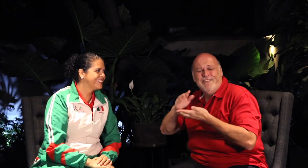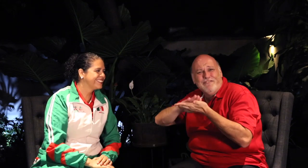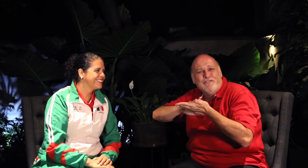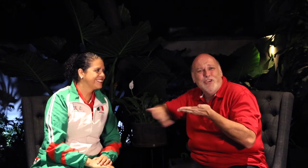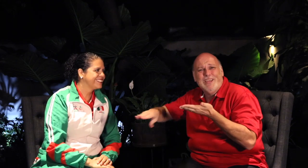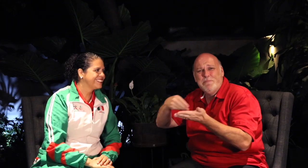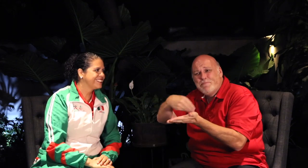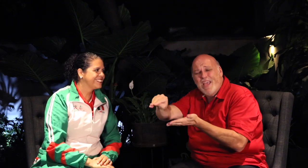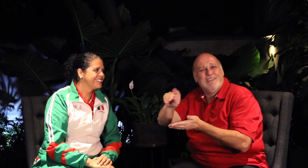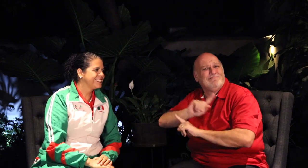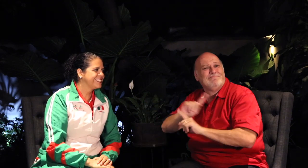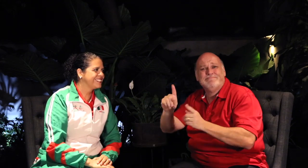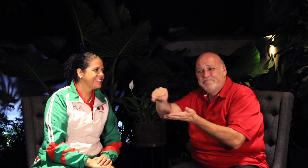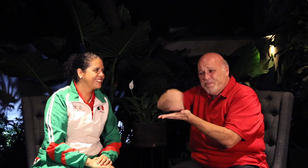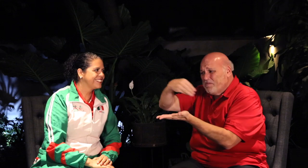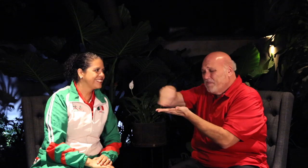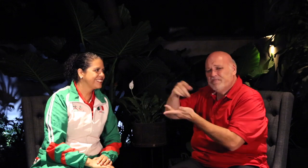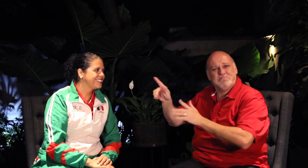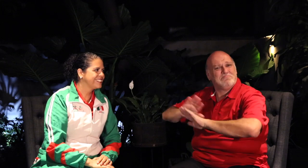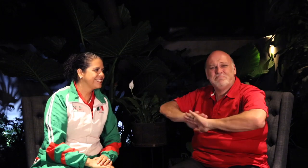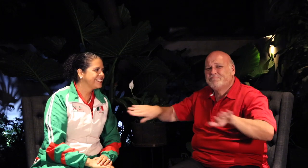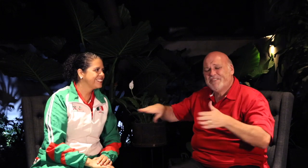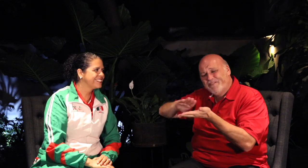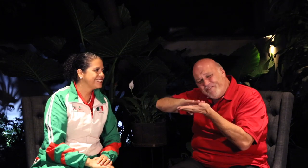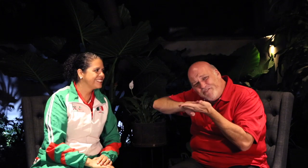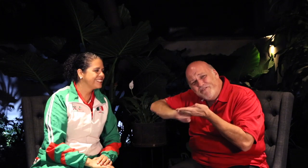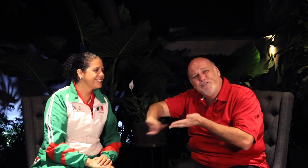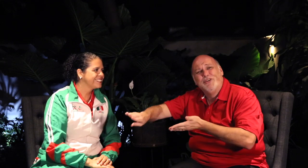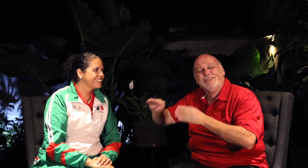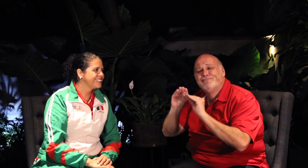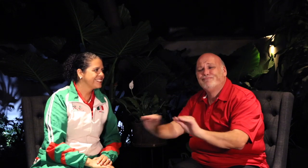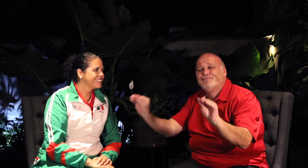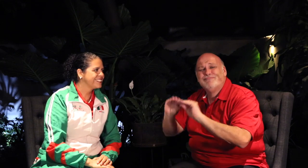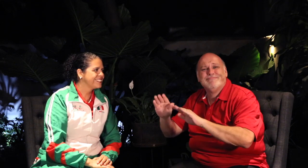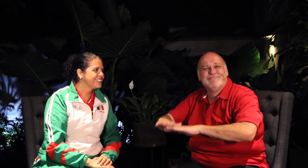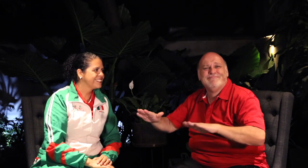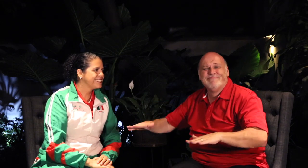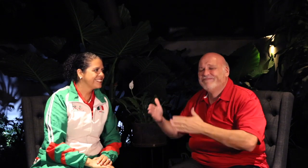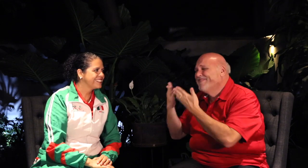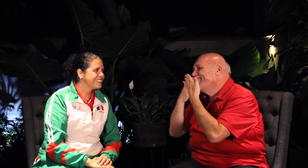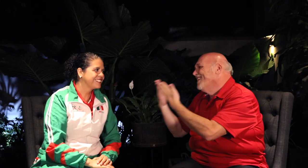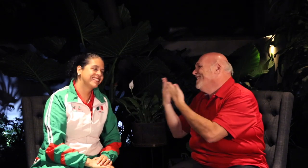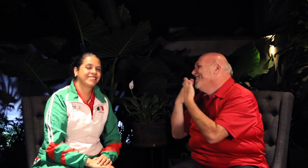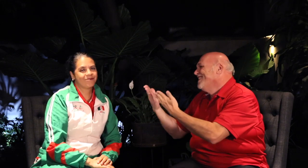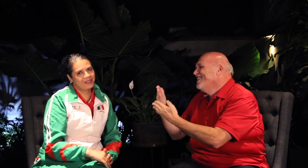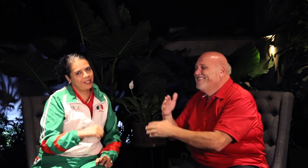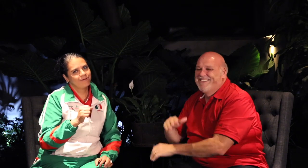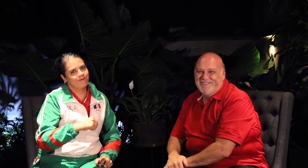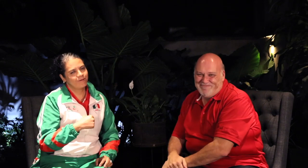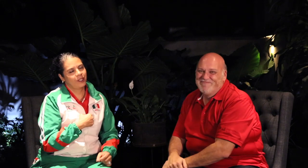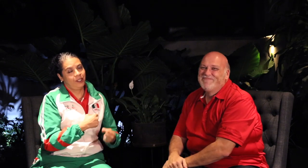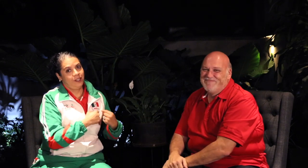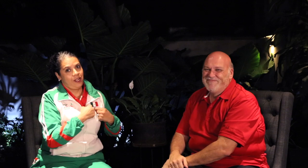She has got such a good heart coaching Deaf youth for free!